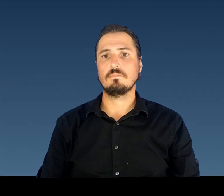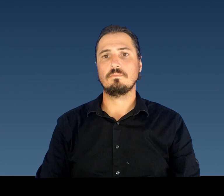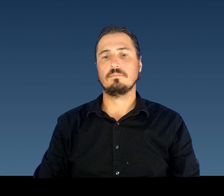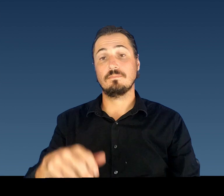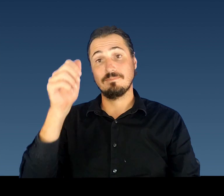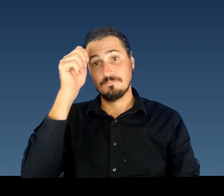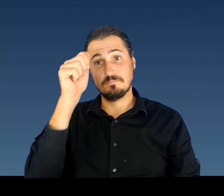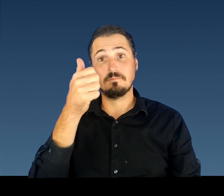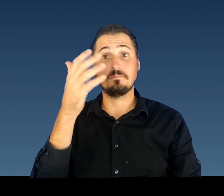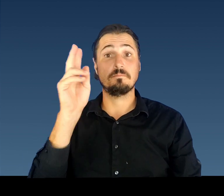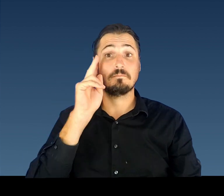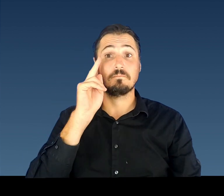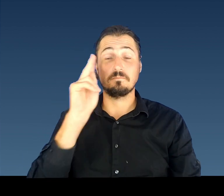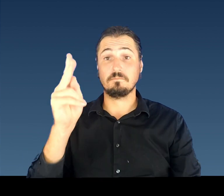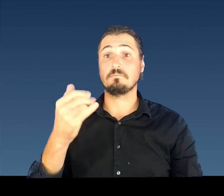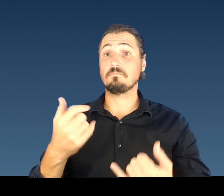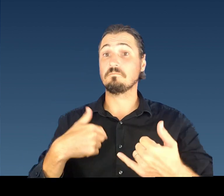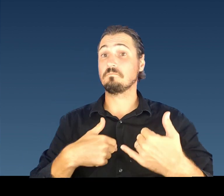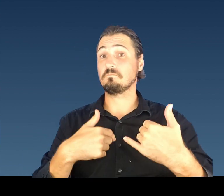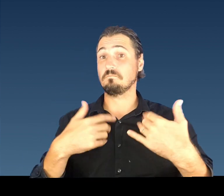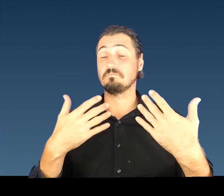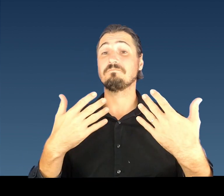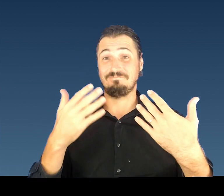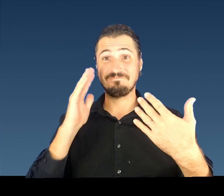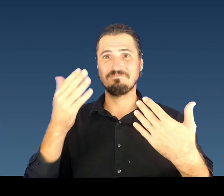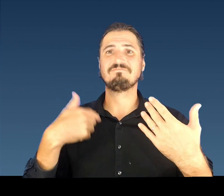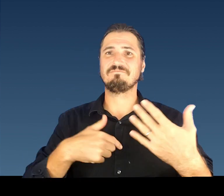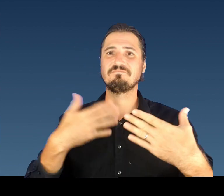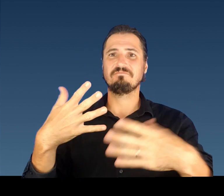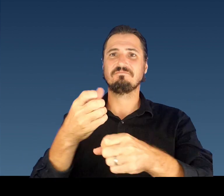Aloha Kaua‘i. This is your County of Kaua‘i briefing for Thursday, August 19th